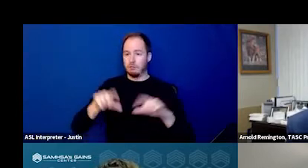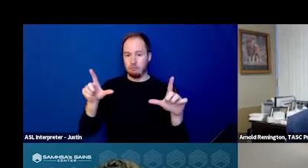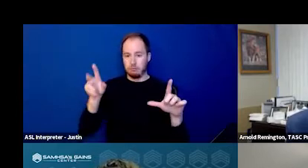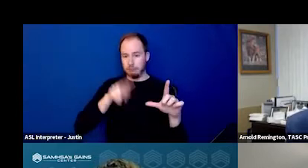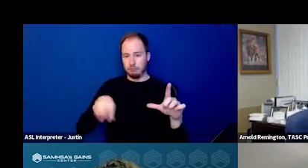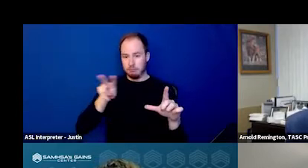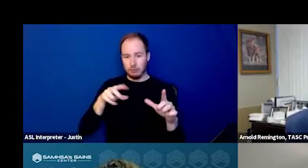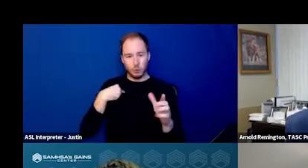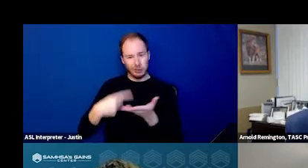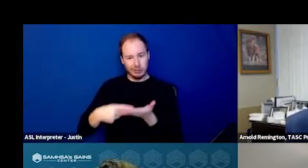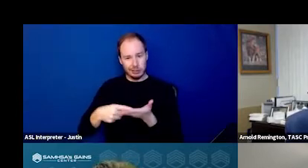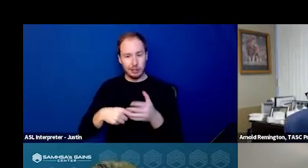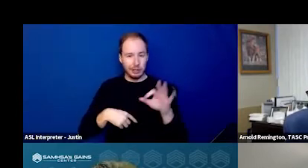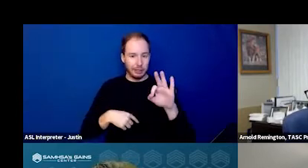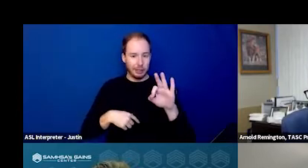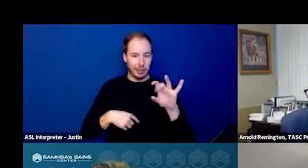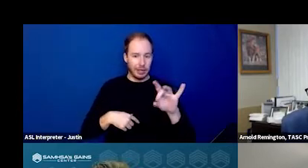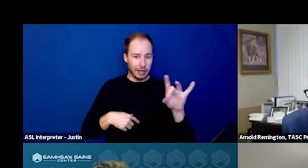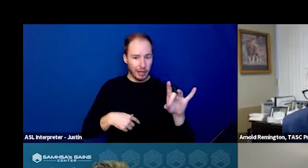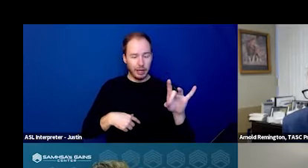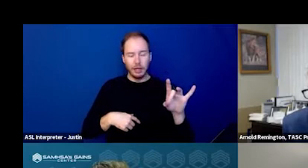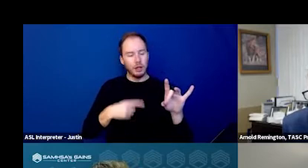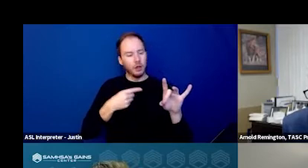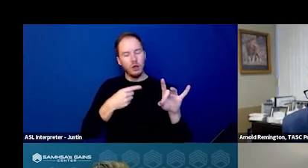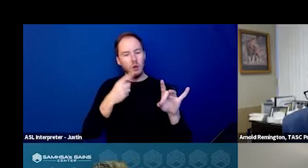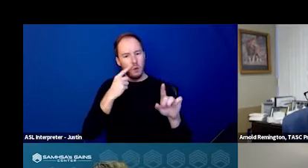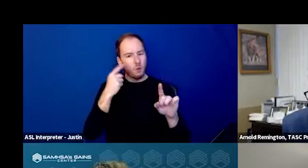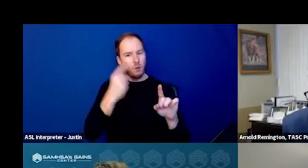and we're discussing 988, is what's the goal of the model being considered?